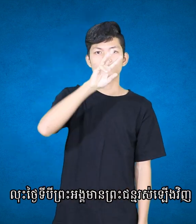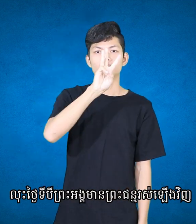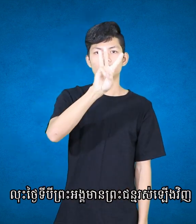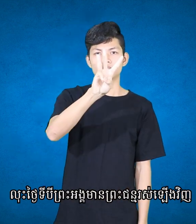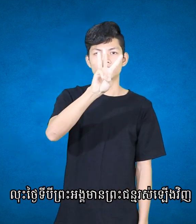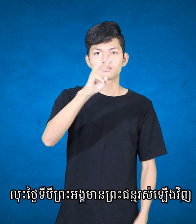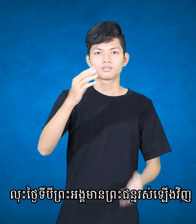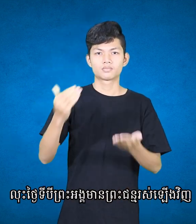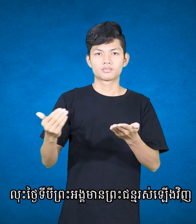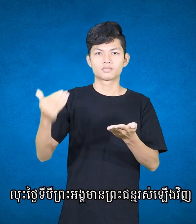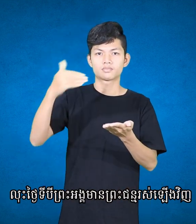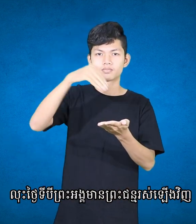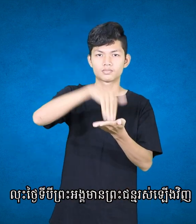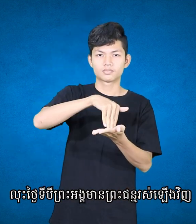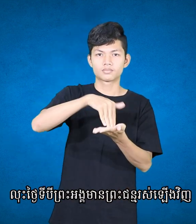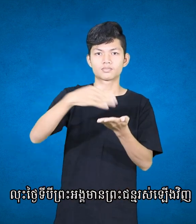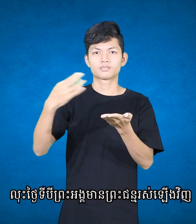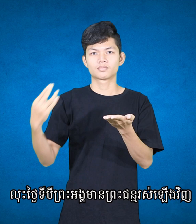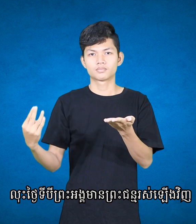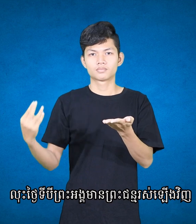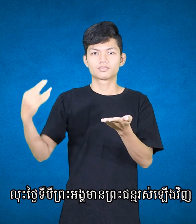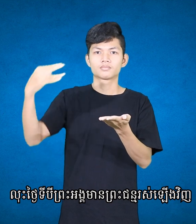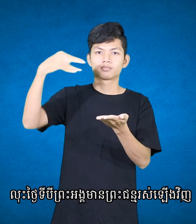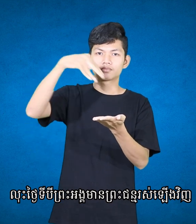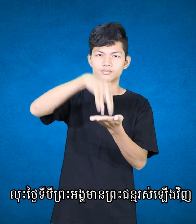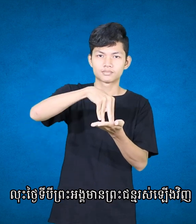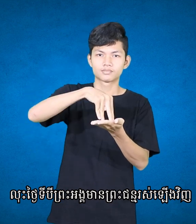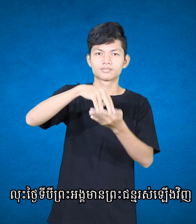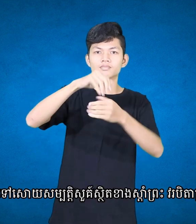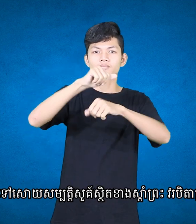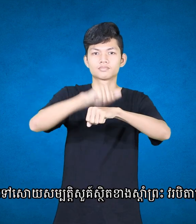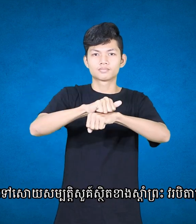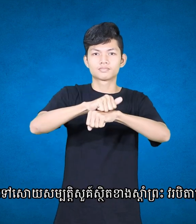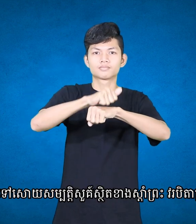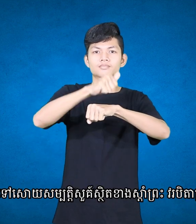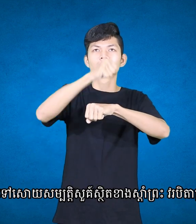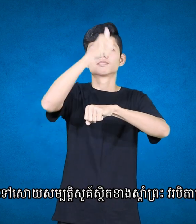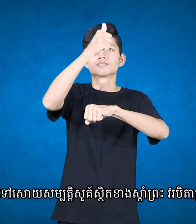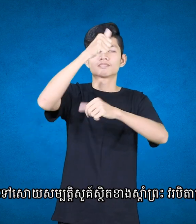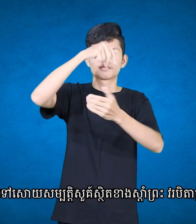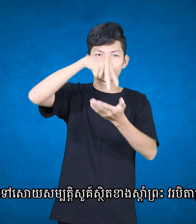The third day he rose again from the dead. He ascended to heaven